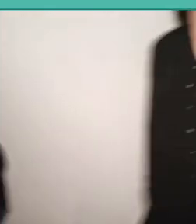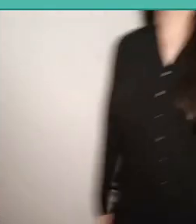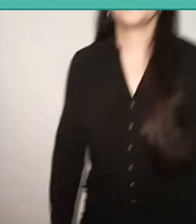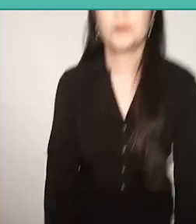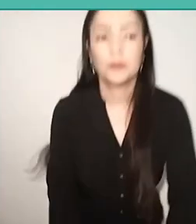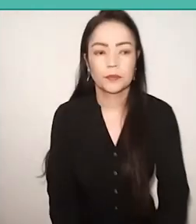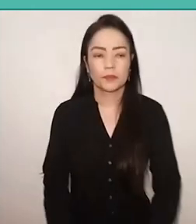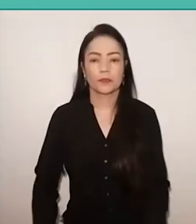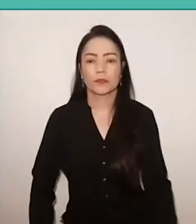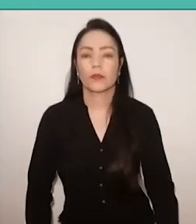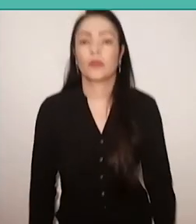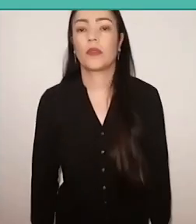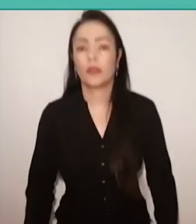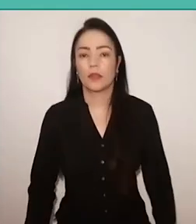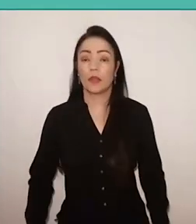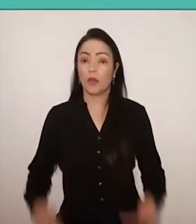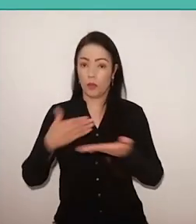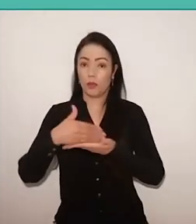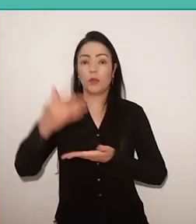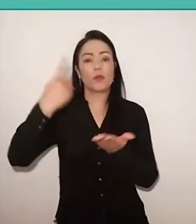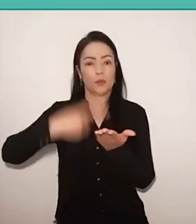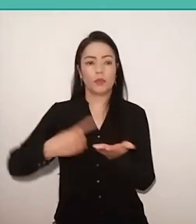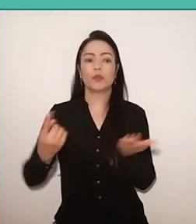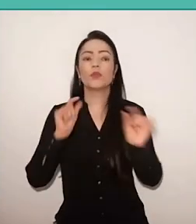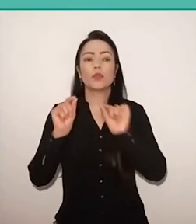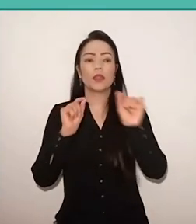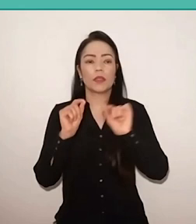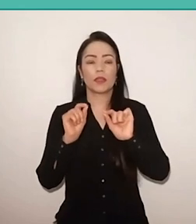repeating, each one will do a 10 to 15 minute speech,